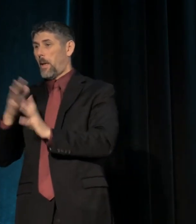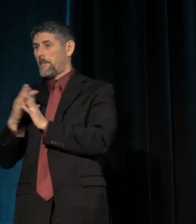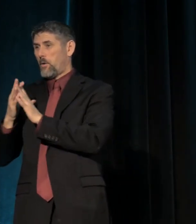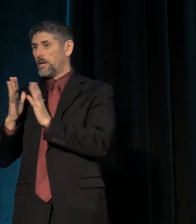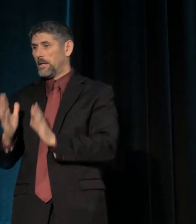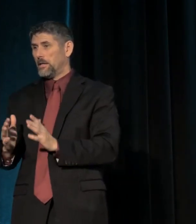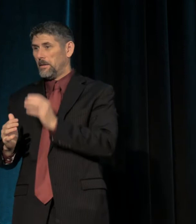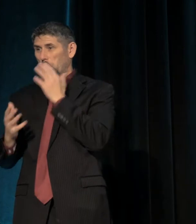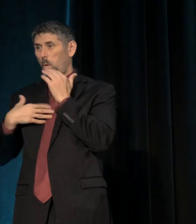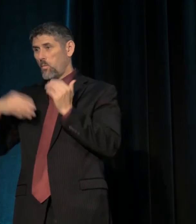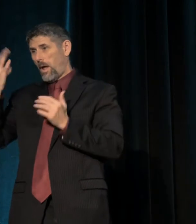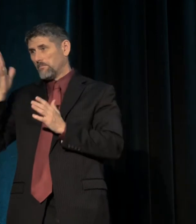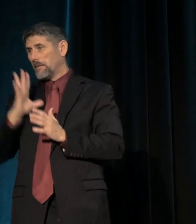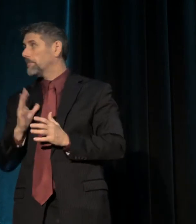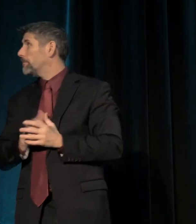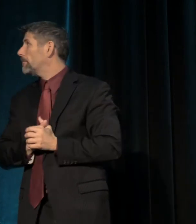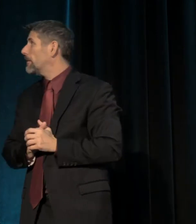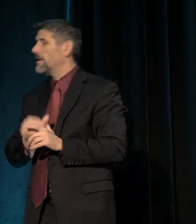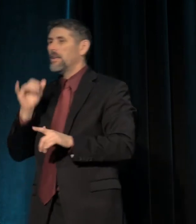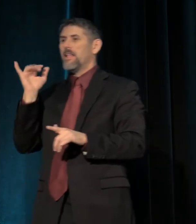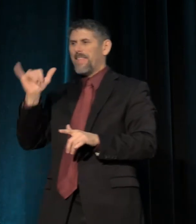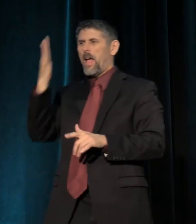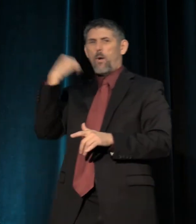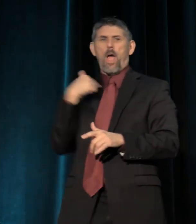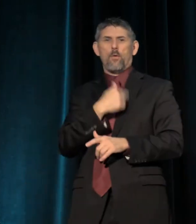And here again is why we say Black Lives Matter.